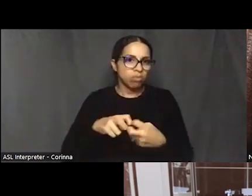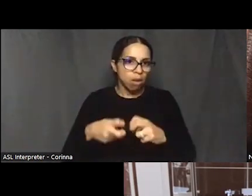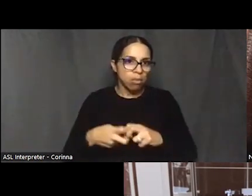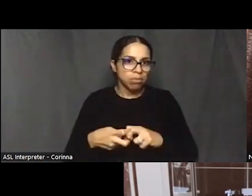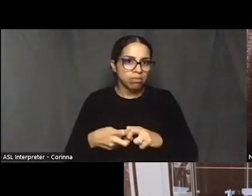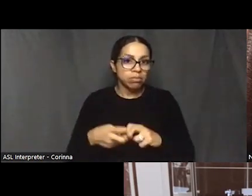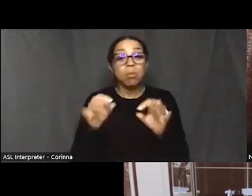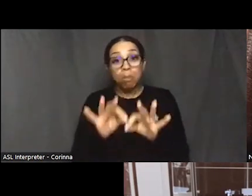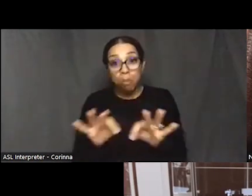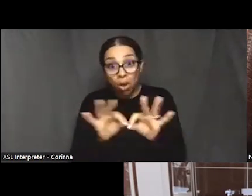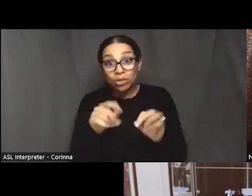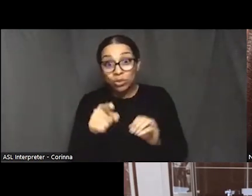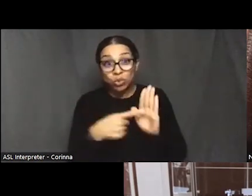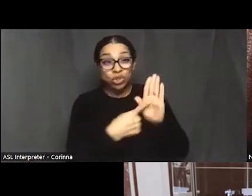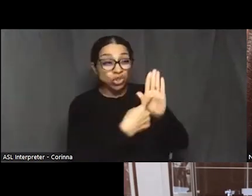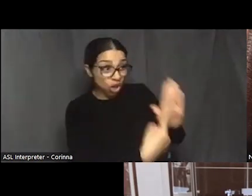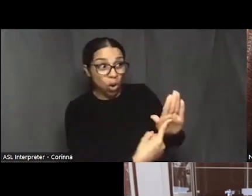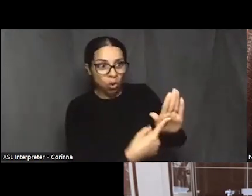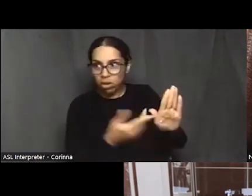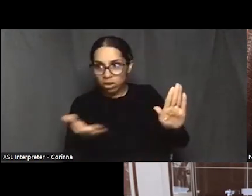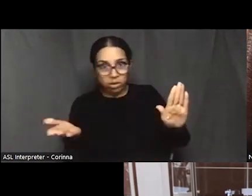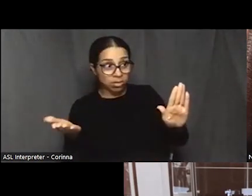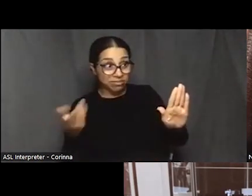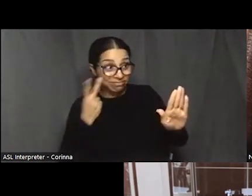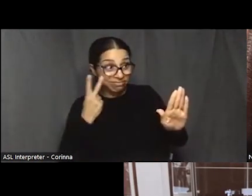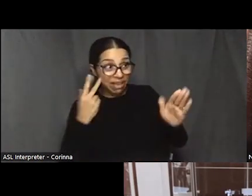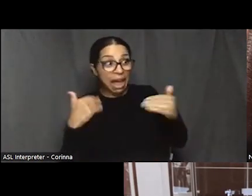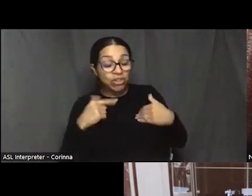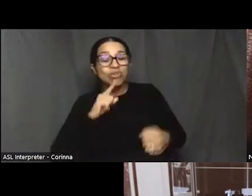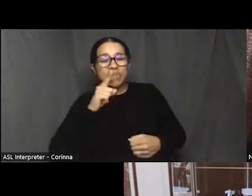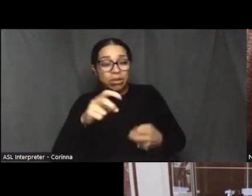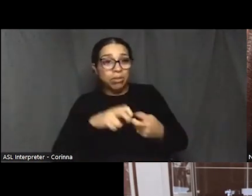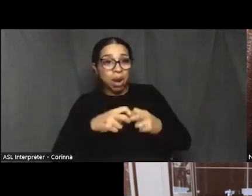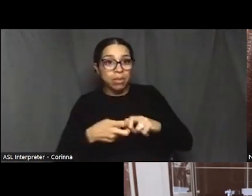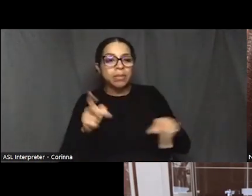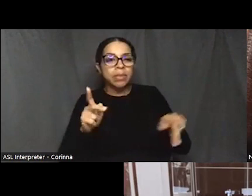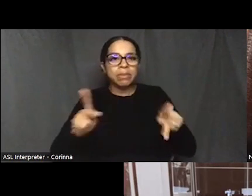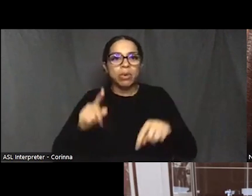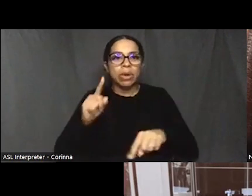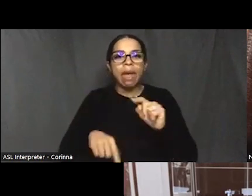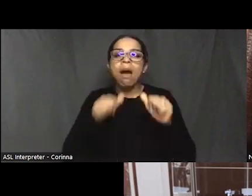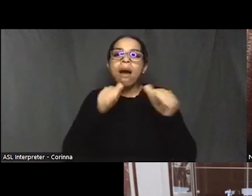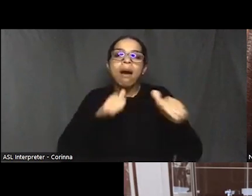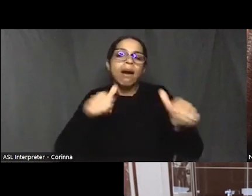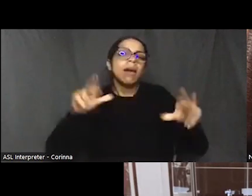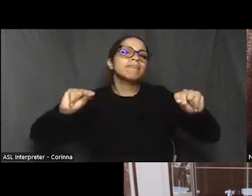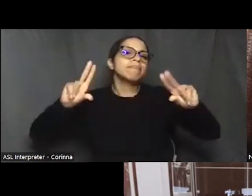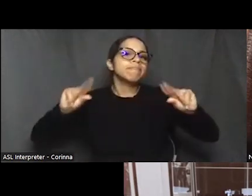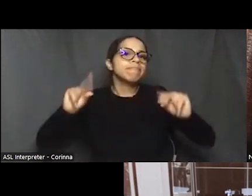they can't deny that it's not a problem is when we keep sweeping things